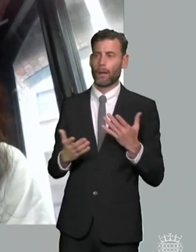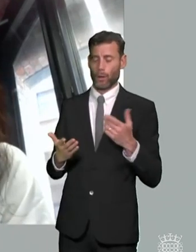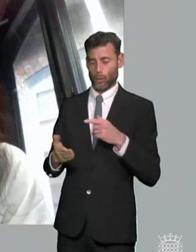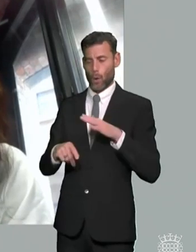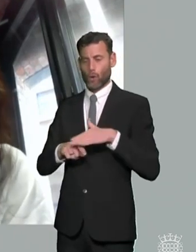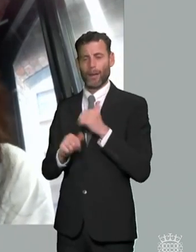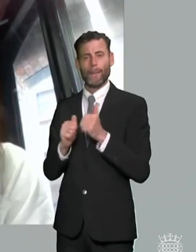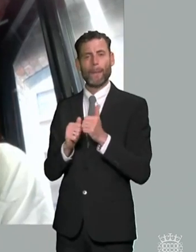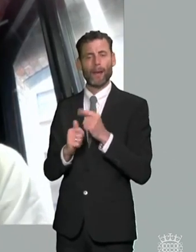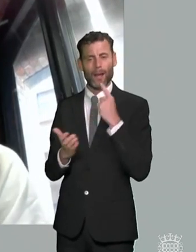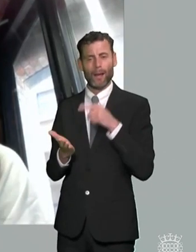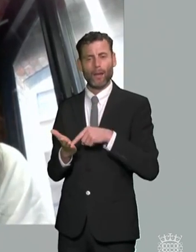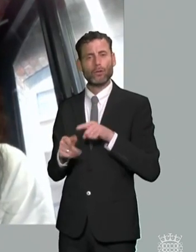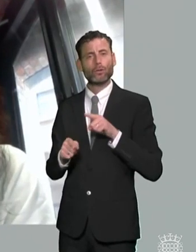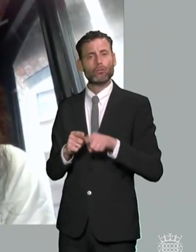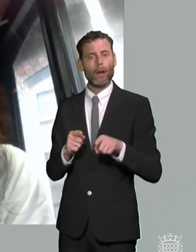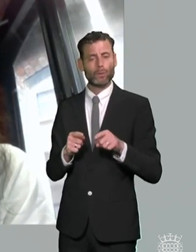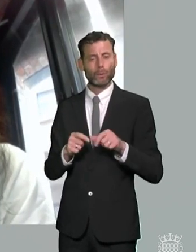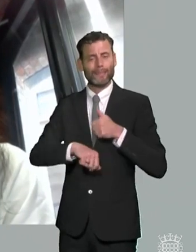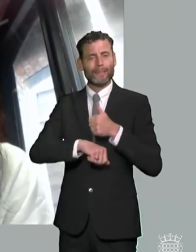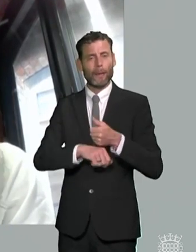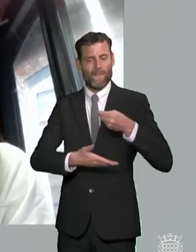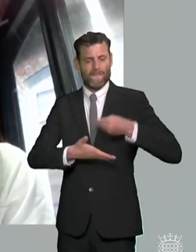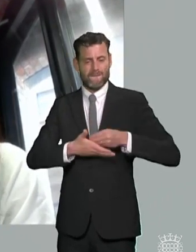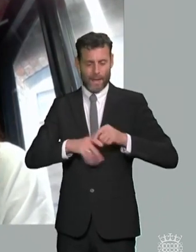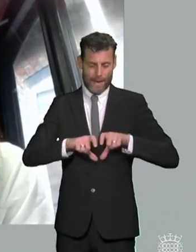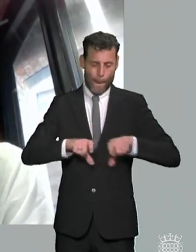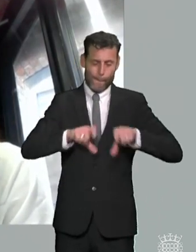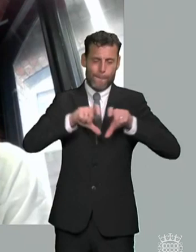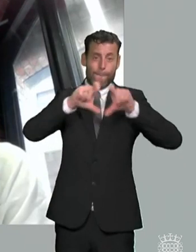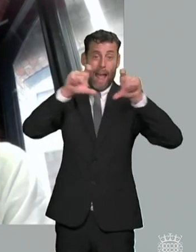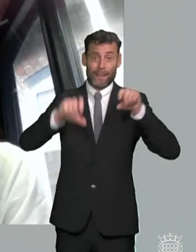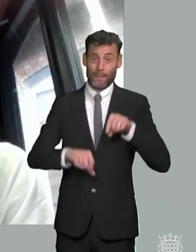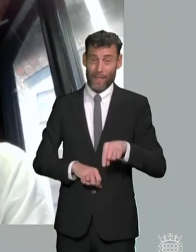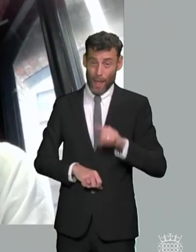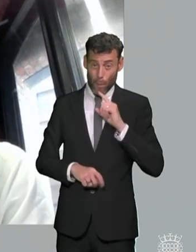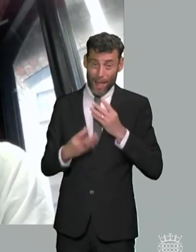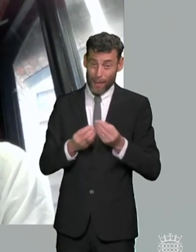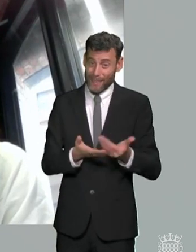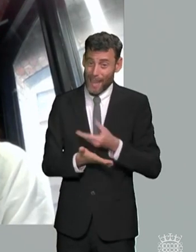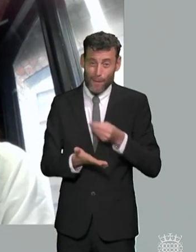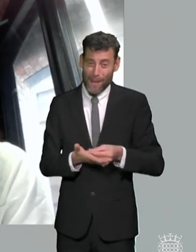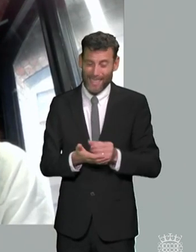you know funding bans um etc is not going to be the answer what we need to do is go back to